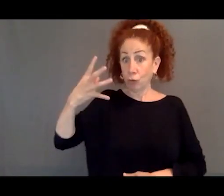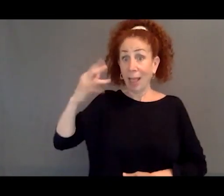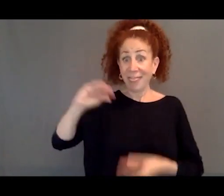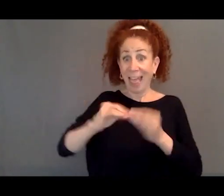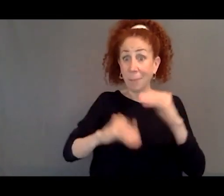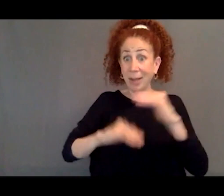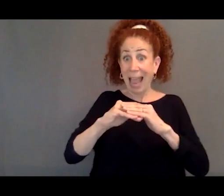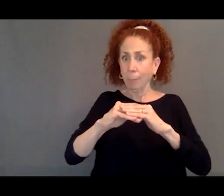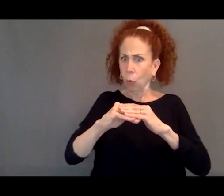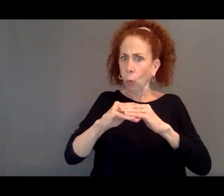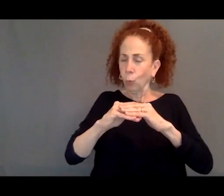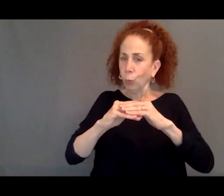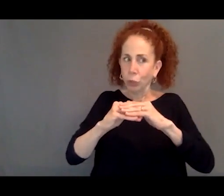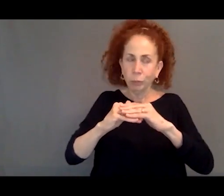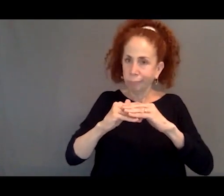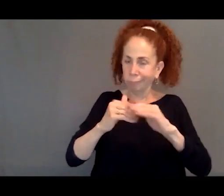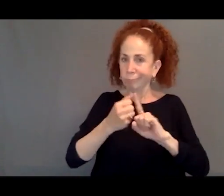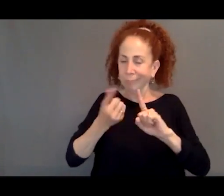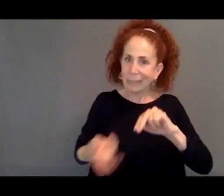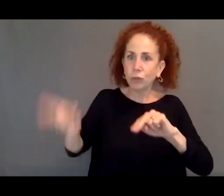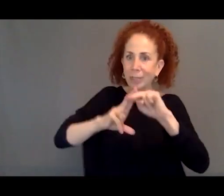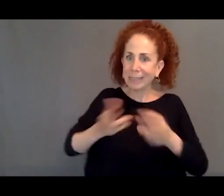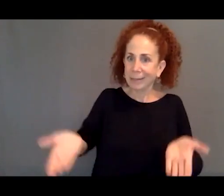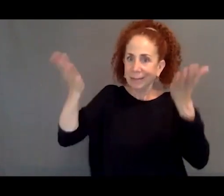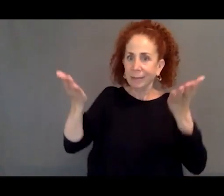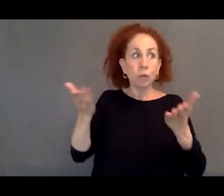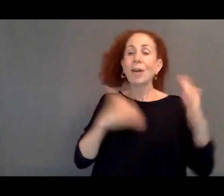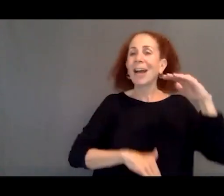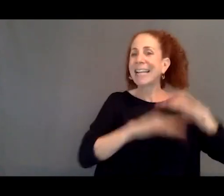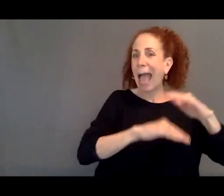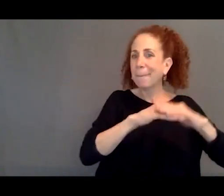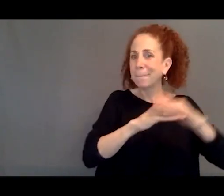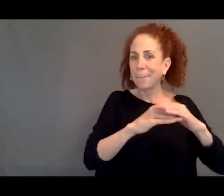That number has been kept capped for some time.